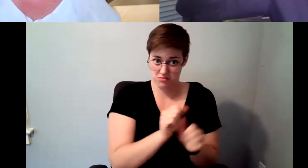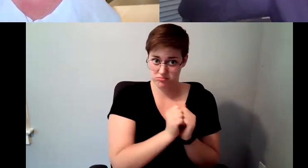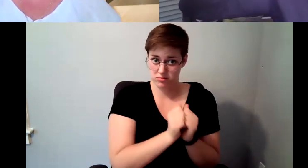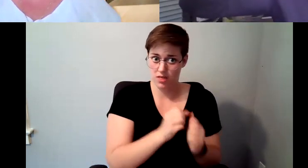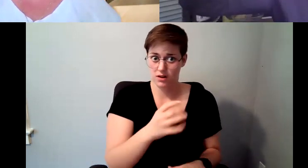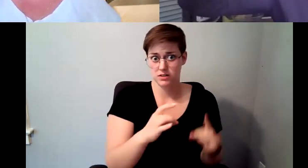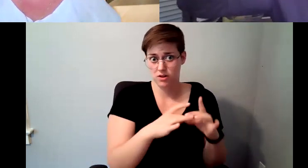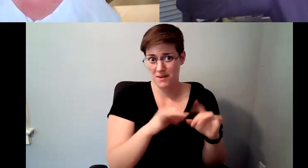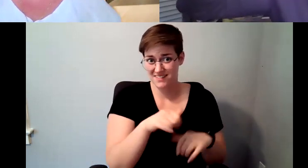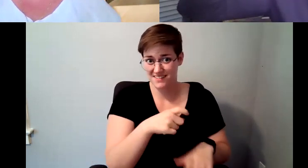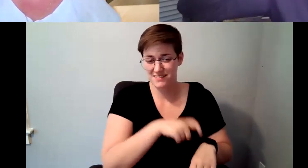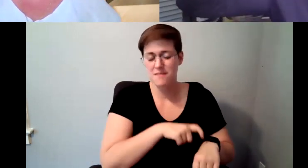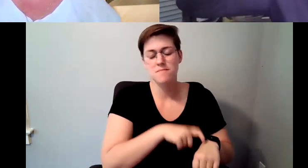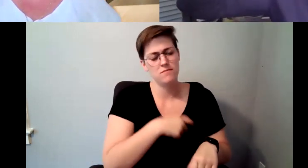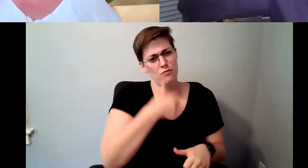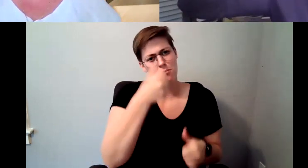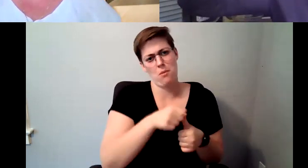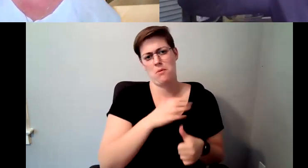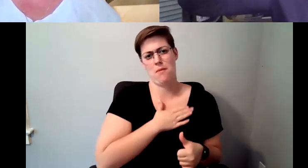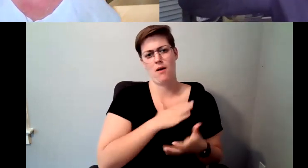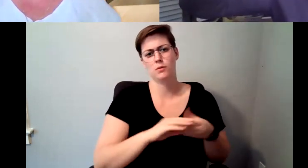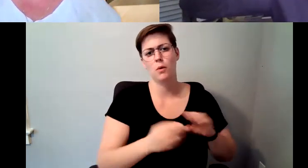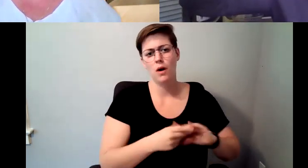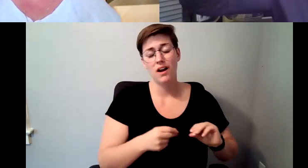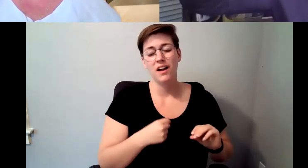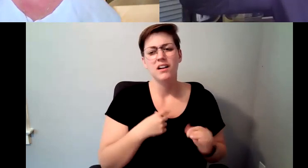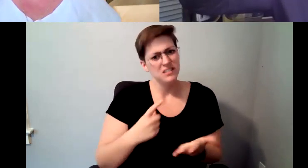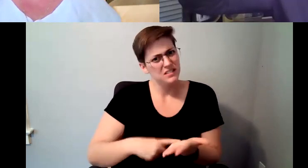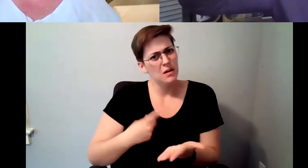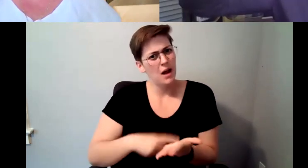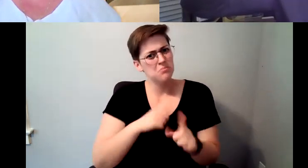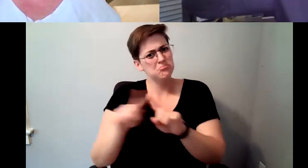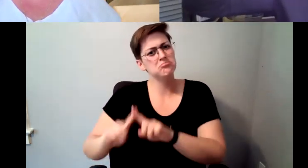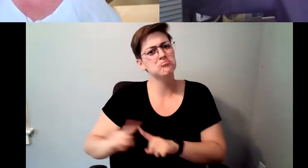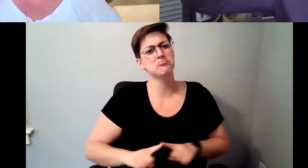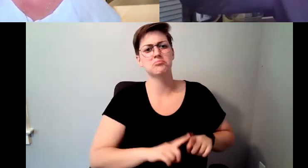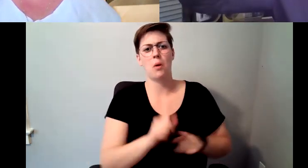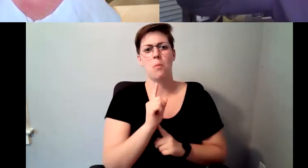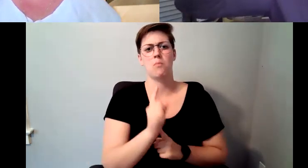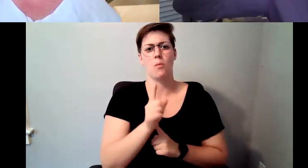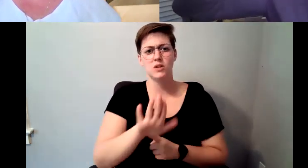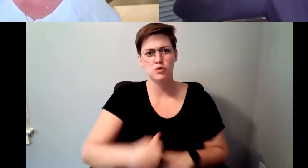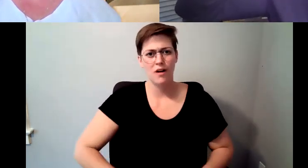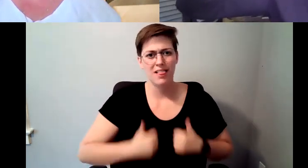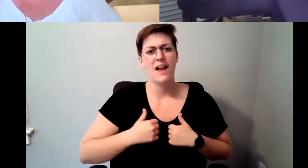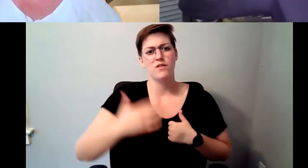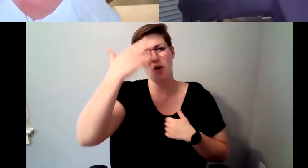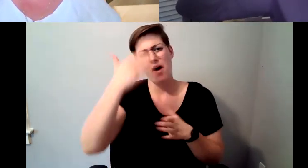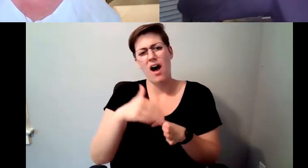D. Major Cohen: There are moments in your life when you know that you are standing on the edge of one direction or the other it's those two paths in the woods.